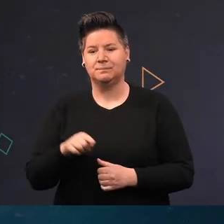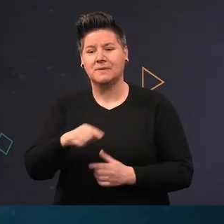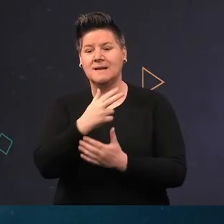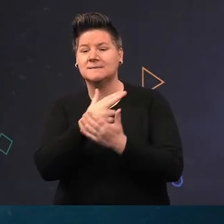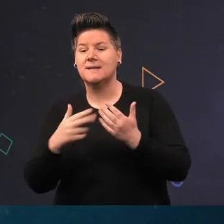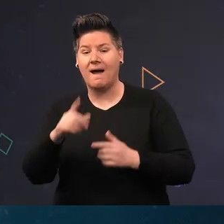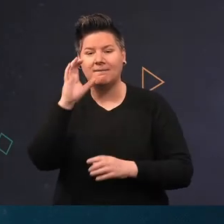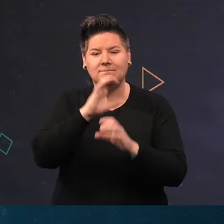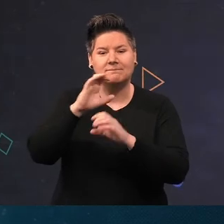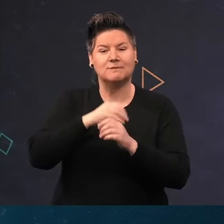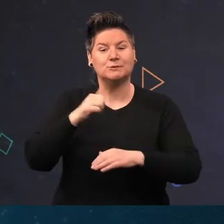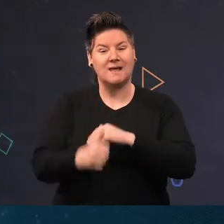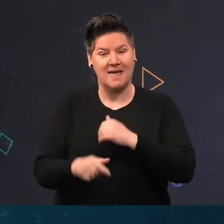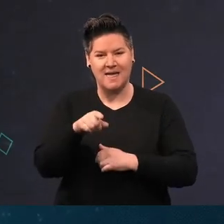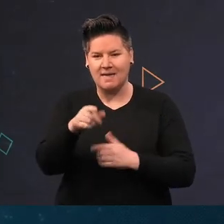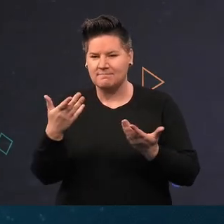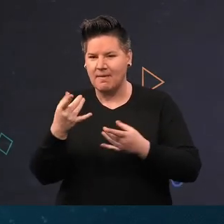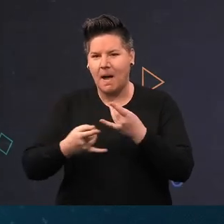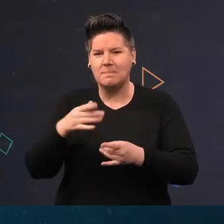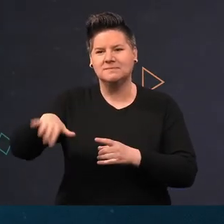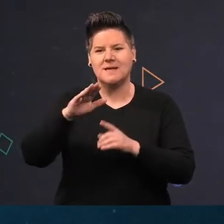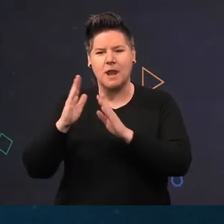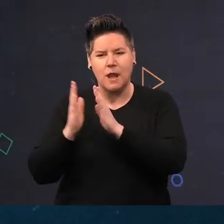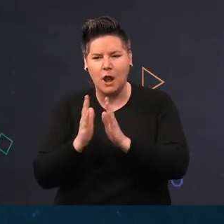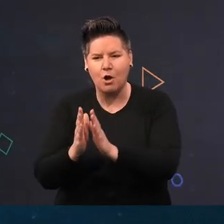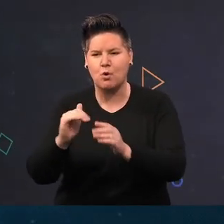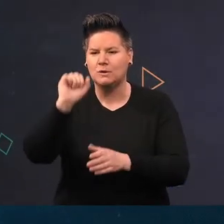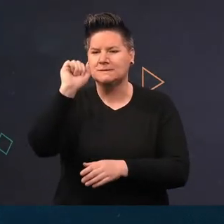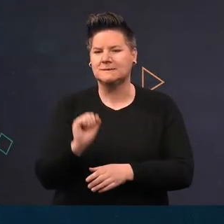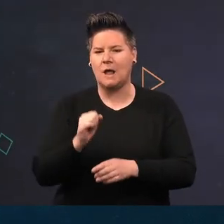happened in the narrows at the southern end of the Lough where there are stronger currents than